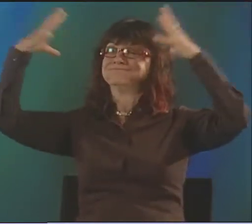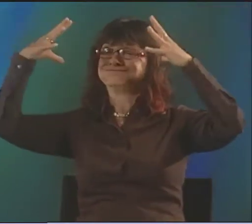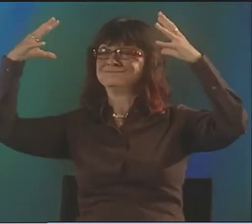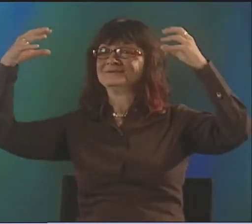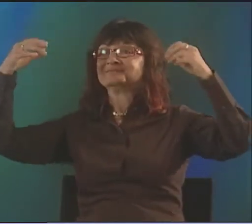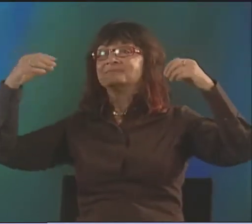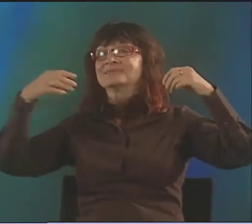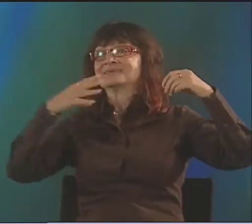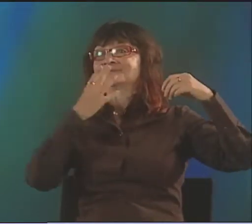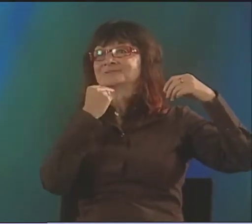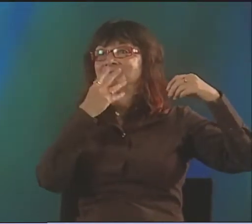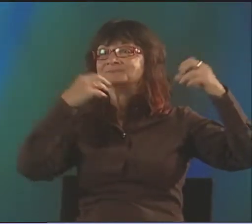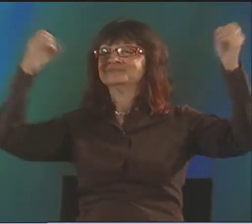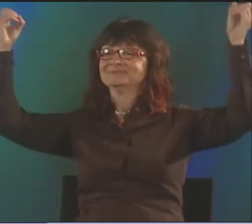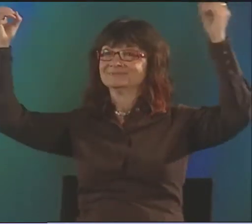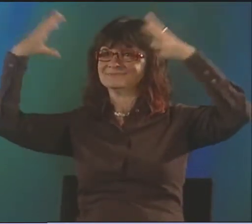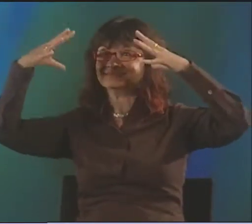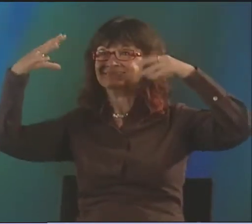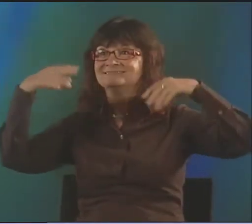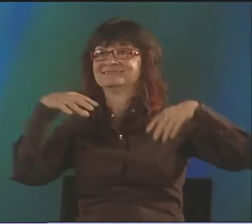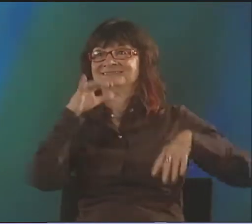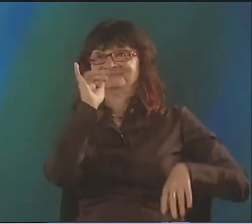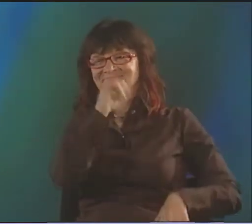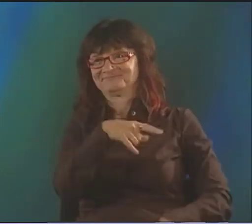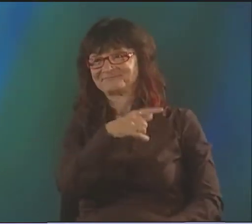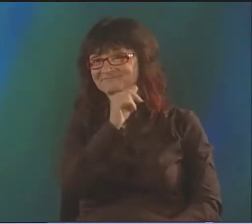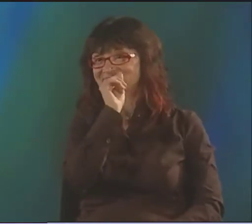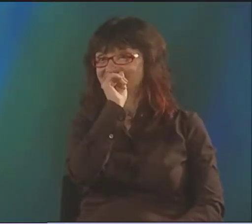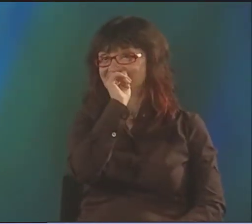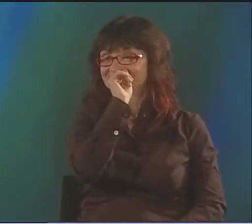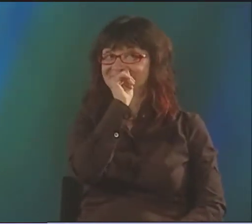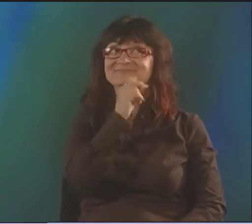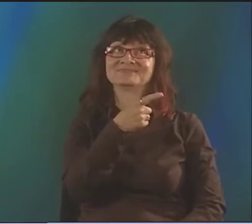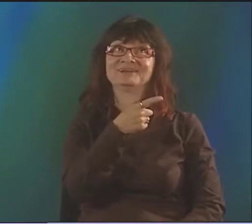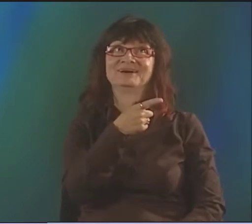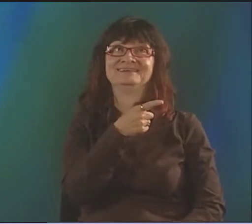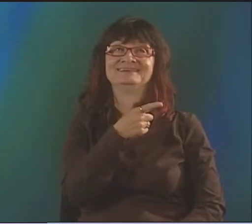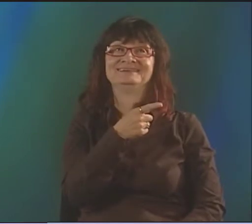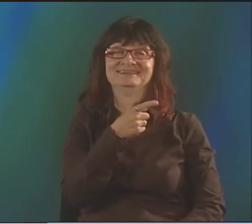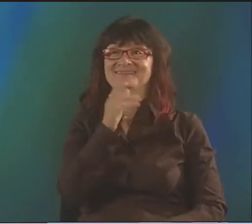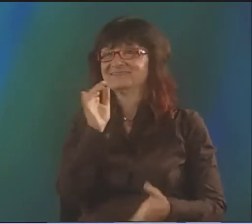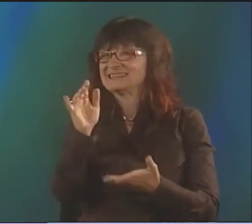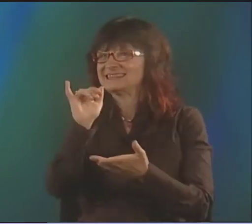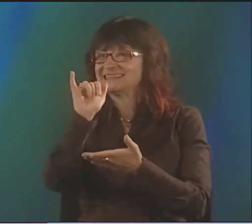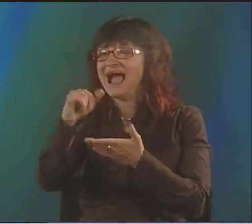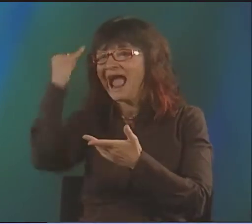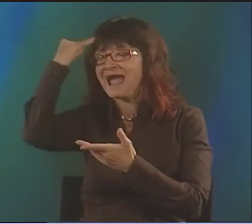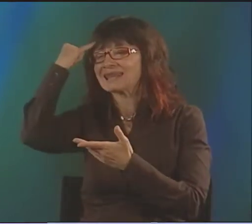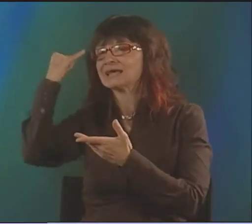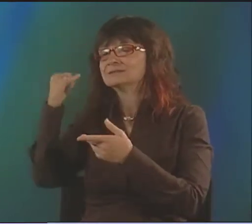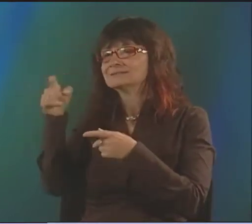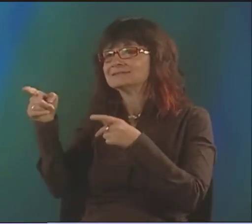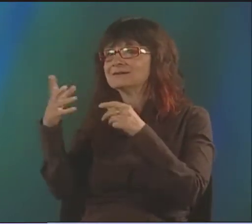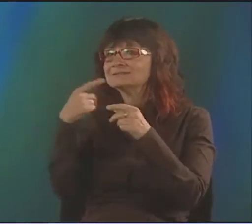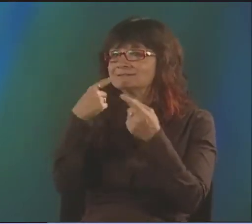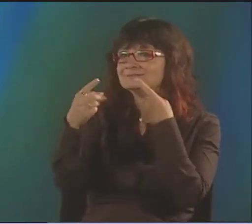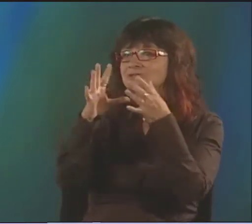YOU DON'T KNOW THAT IT'S A HAND THAT SCRAPED DOWN THE SIDE OF THAT WALL AND CAUSED IT UNTIL LATER, AND THEN YOU REALIZE THAT IT WAS FROM THE SHOWERS--